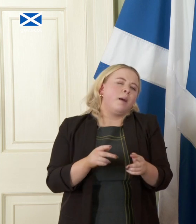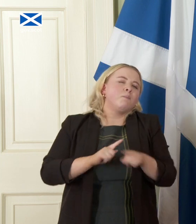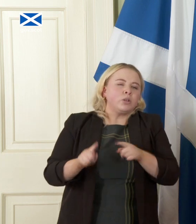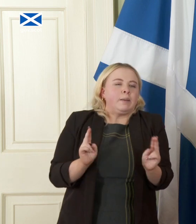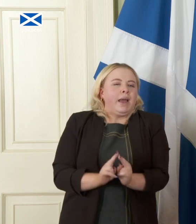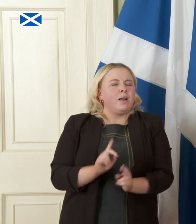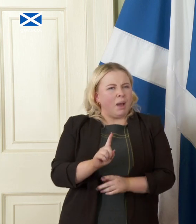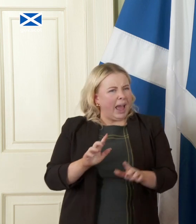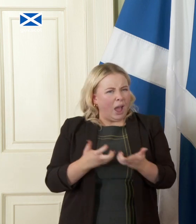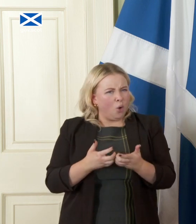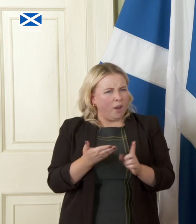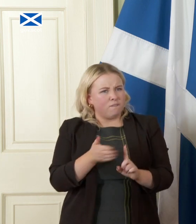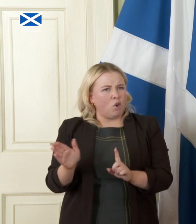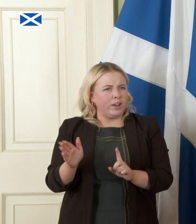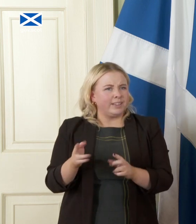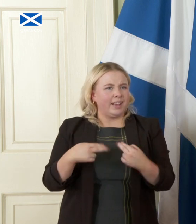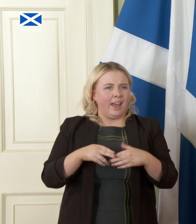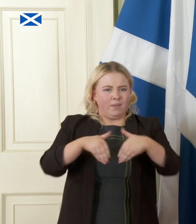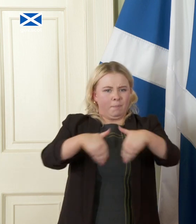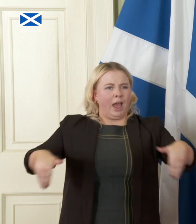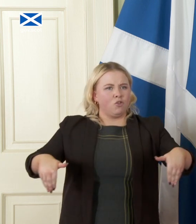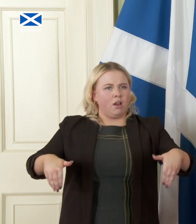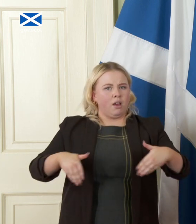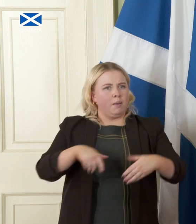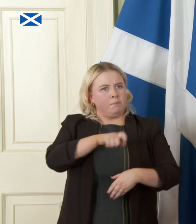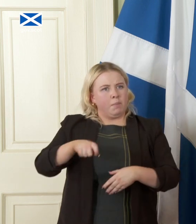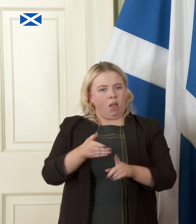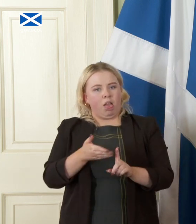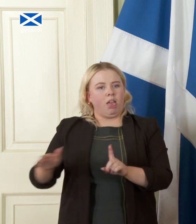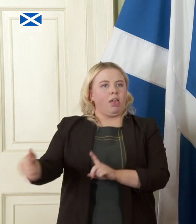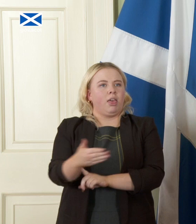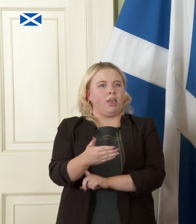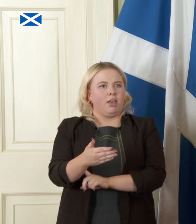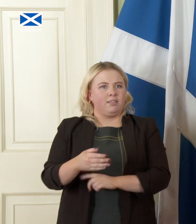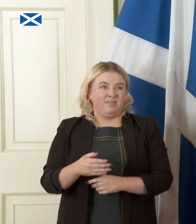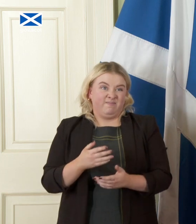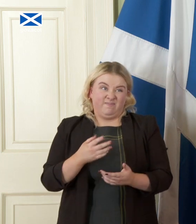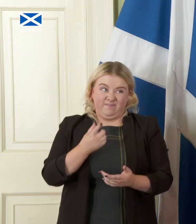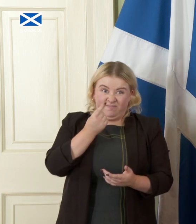avoid if there are trade barriers people avoiding trade and effectively smuggling across the border